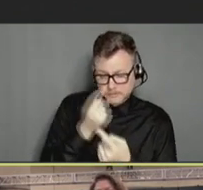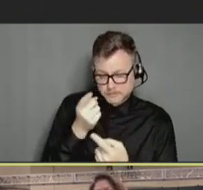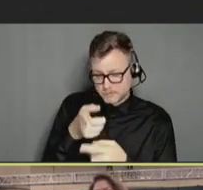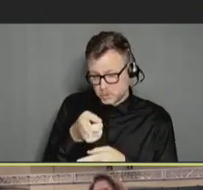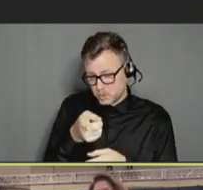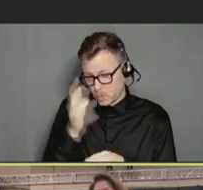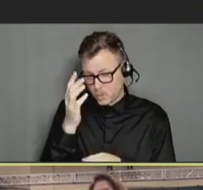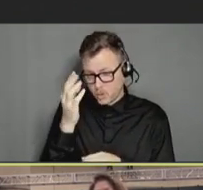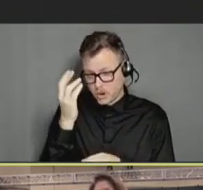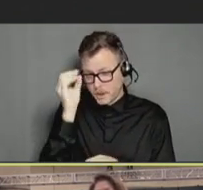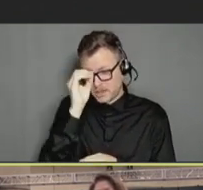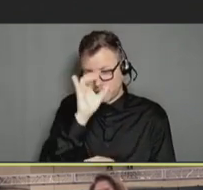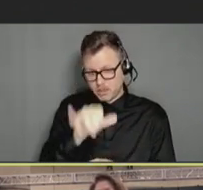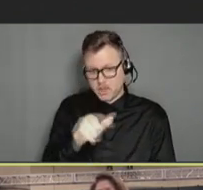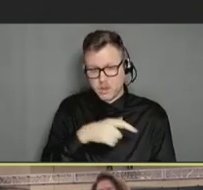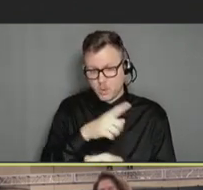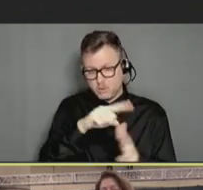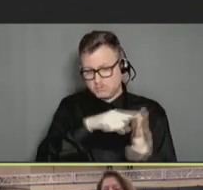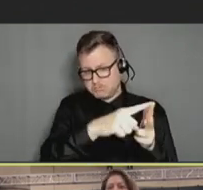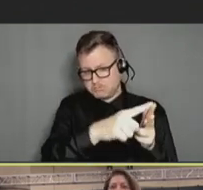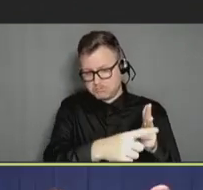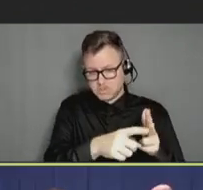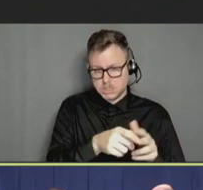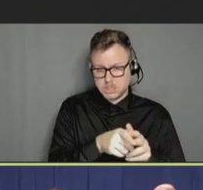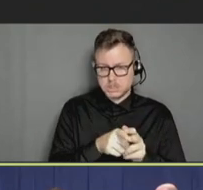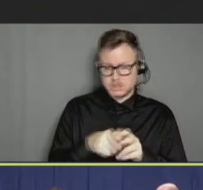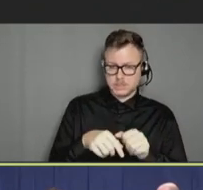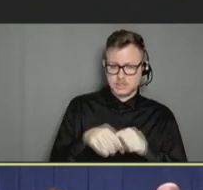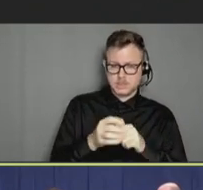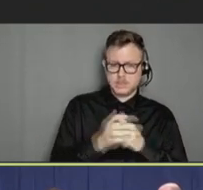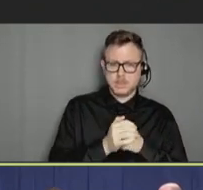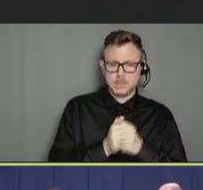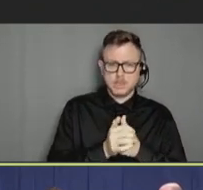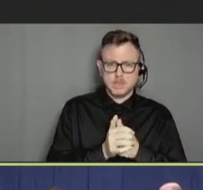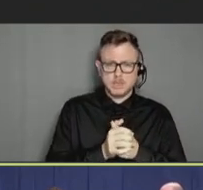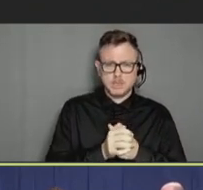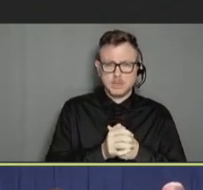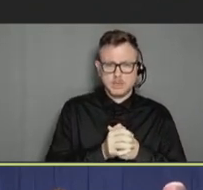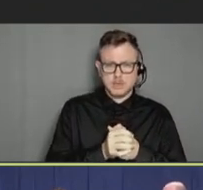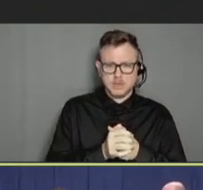from any of the panelists. Aaron Scherer: I think Preeti might be better [unintelligible] in terms of how you